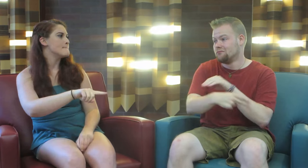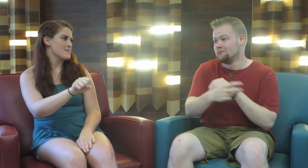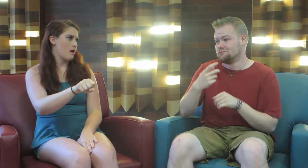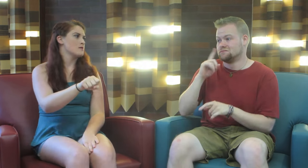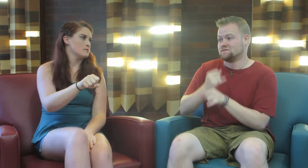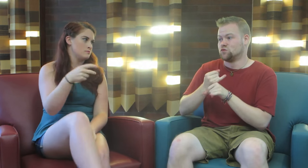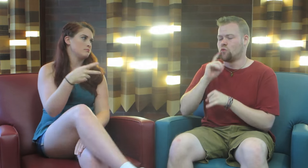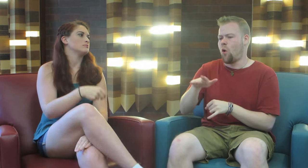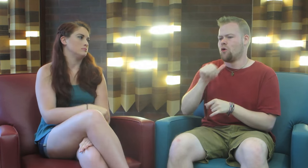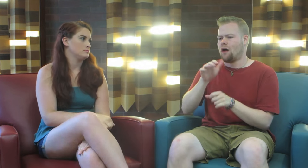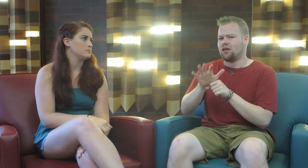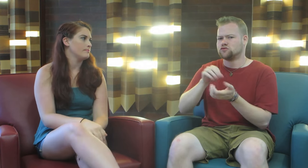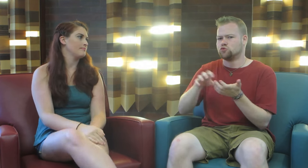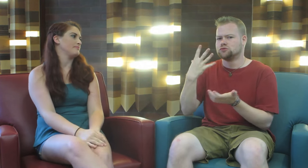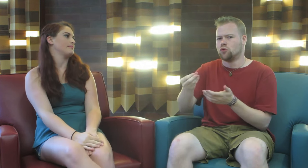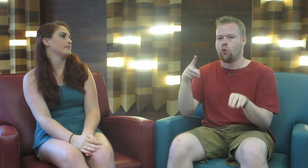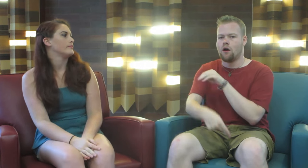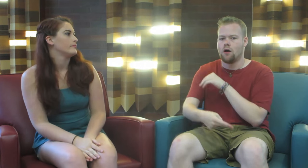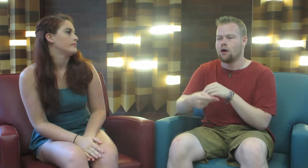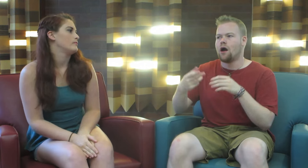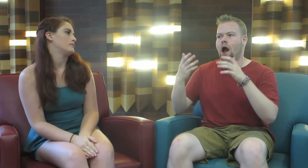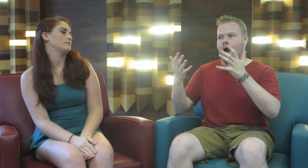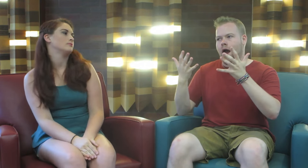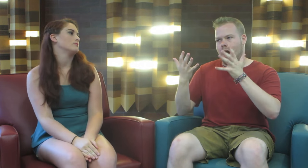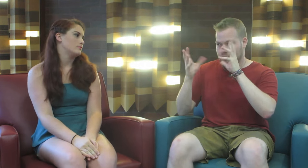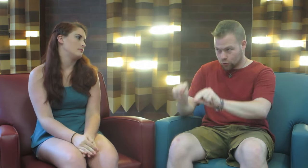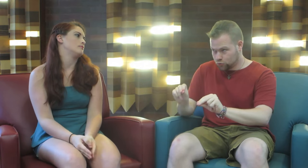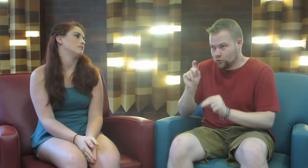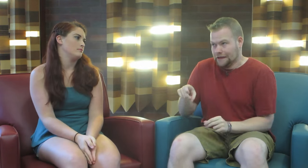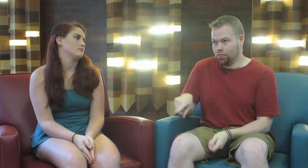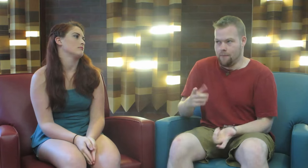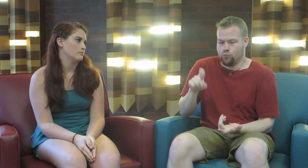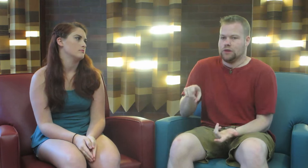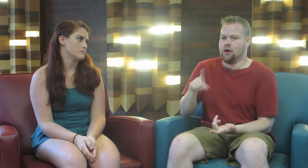R: Right now, there are a lot of cuts for deaf schools. Oh, there aren’t enough deaf students going, so cut the money. No! We need them. We do need them.